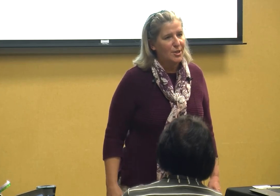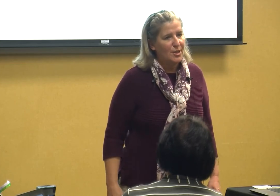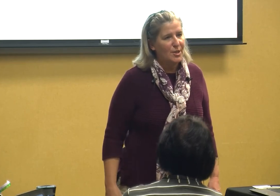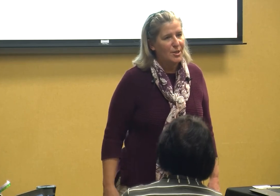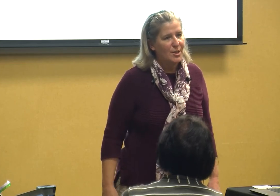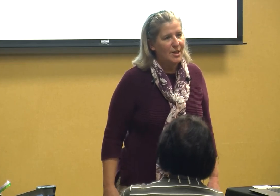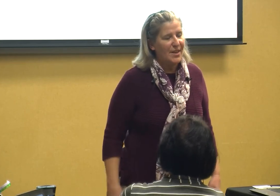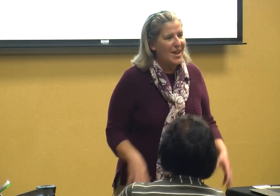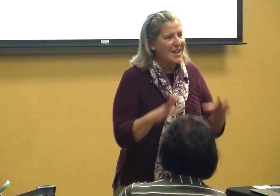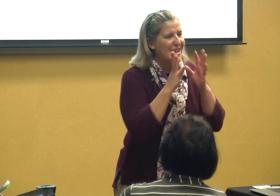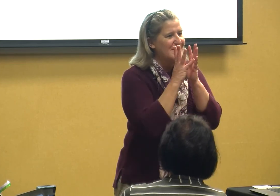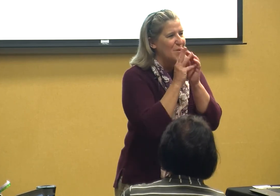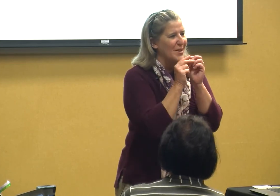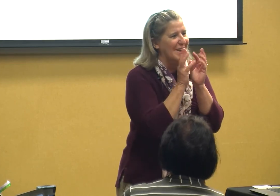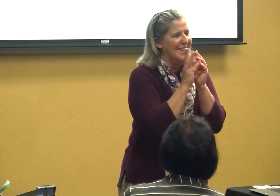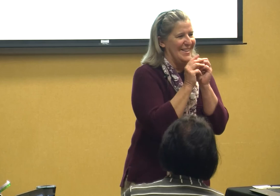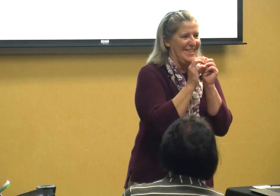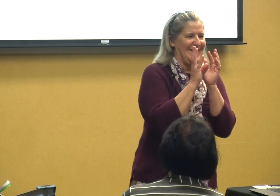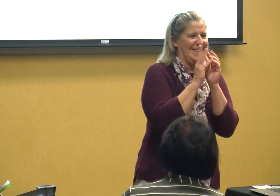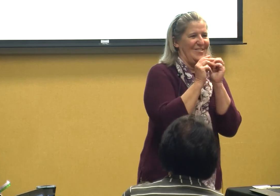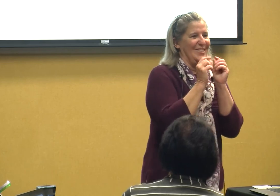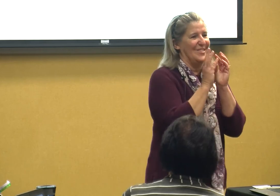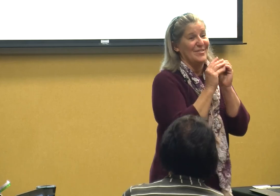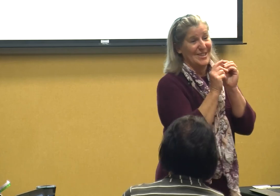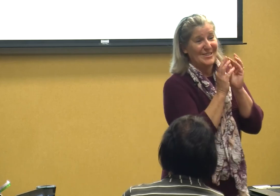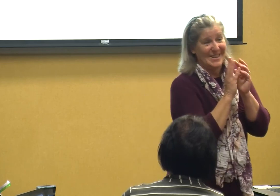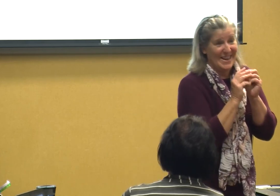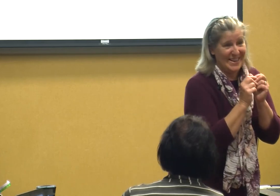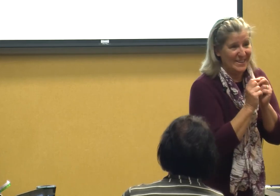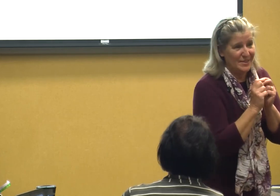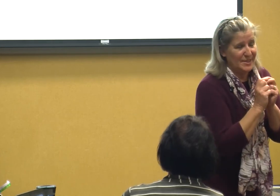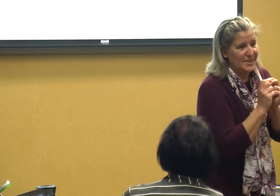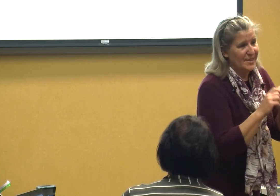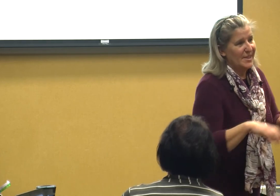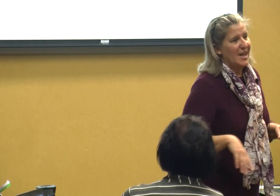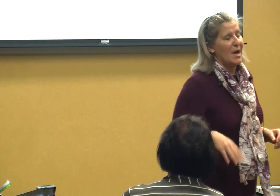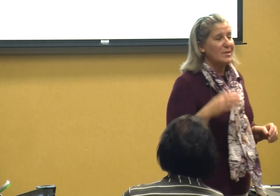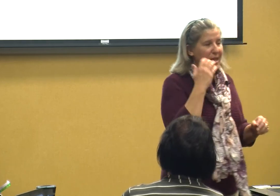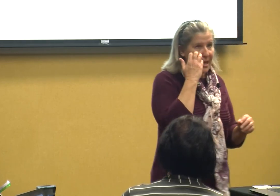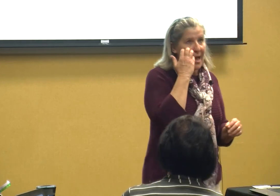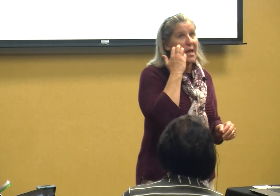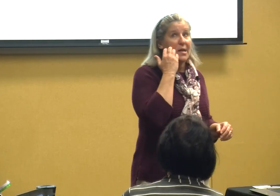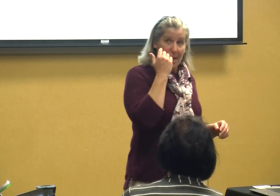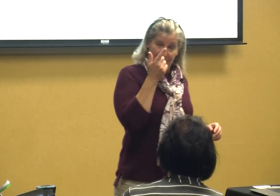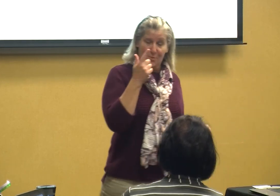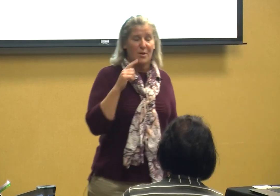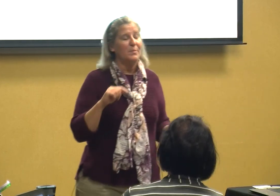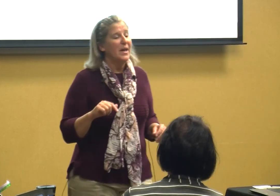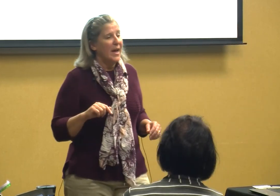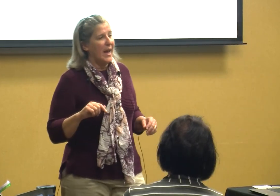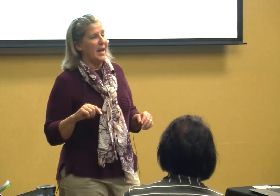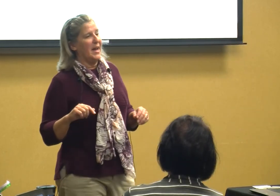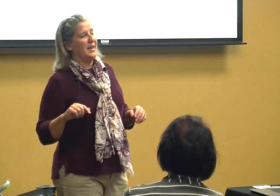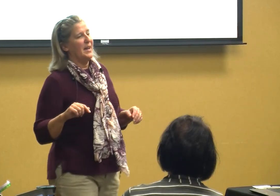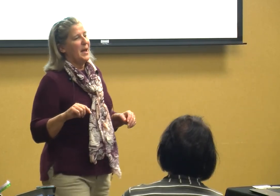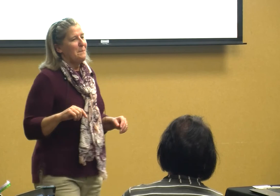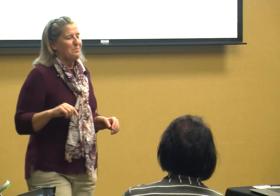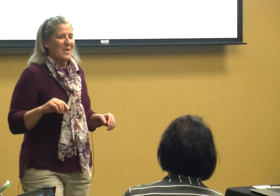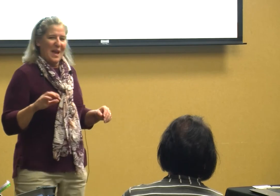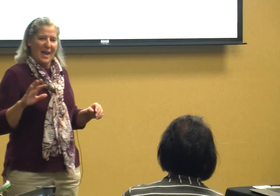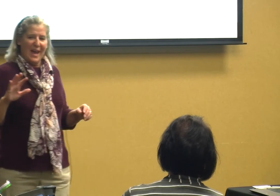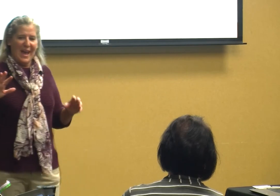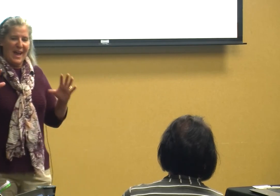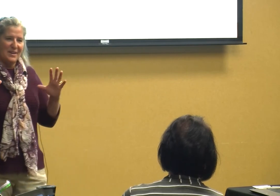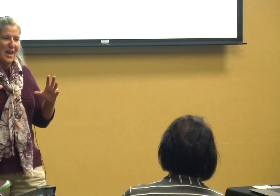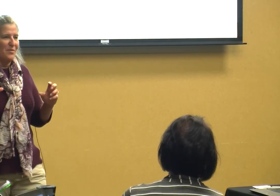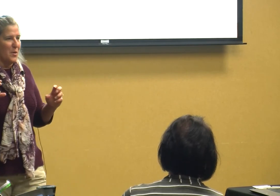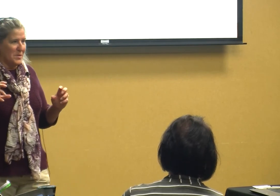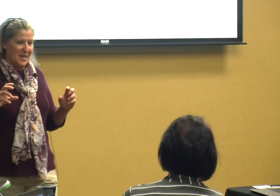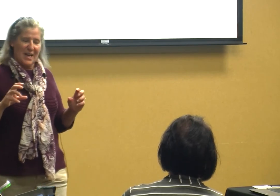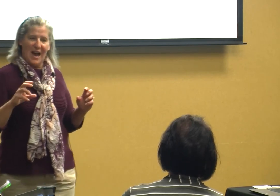that kids going we're gonna have a good day I was in a classroom in and and there was a guy